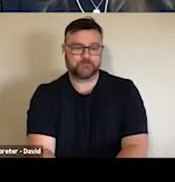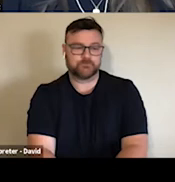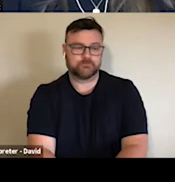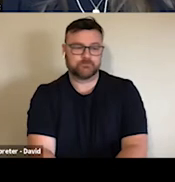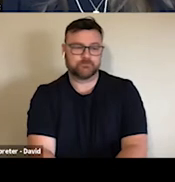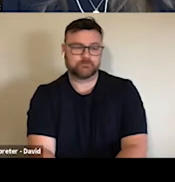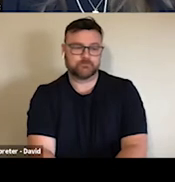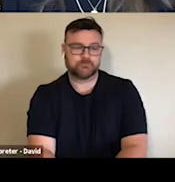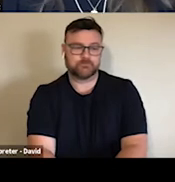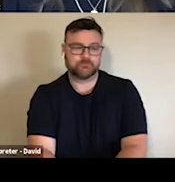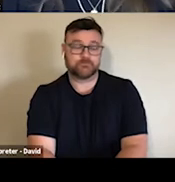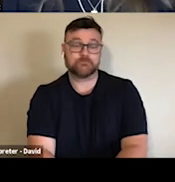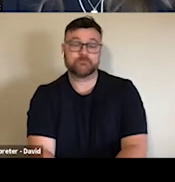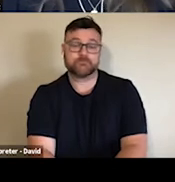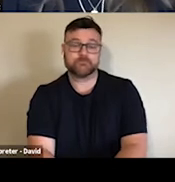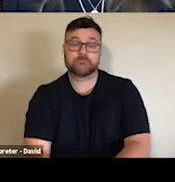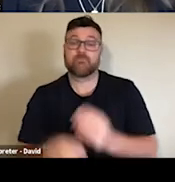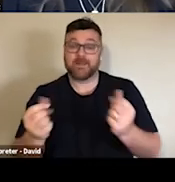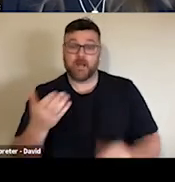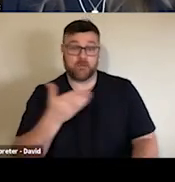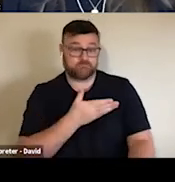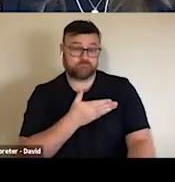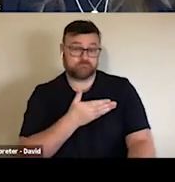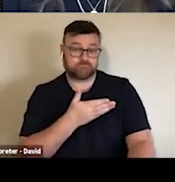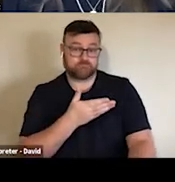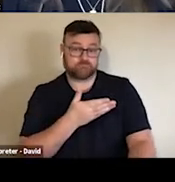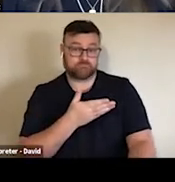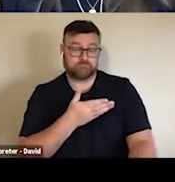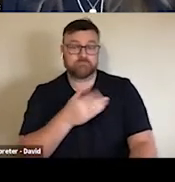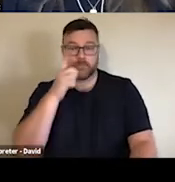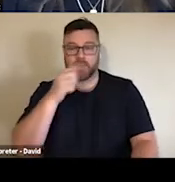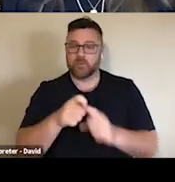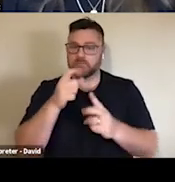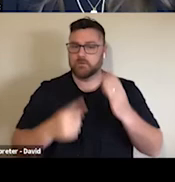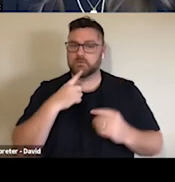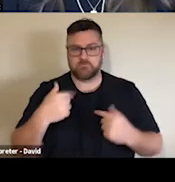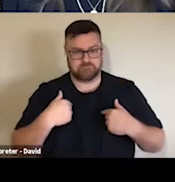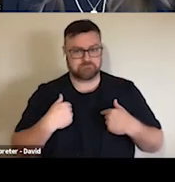member of their home that is vulnerable to a serious health outcome from COVID 19.